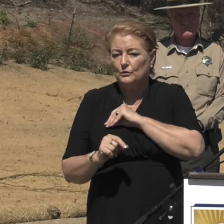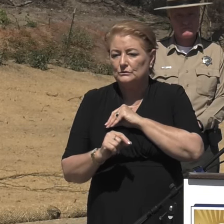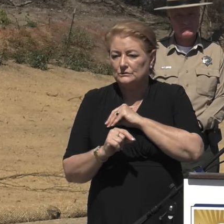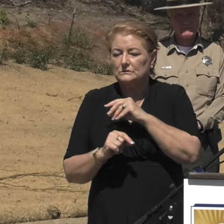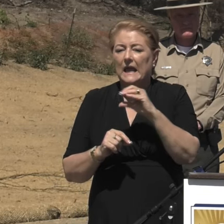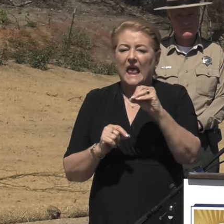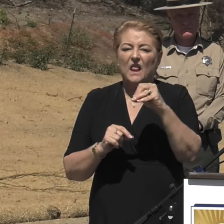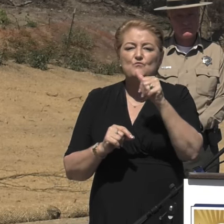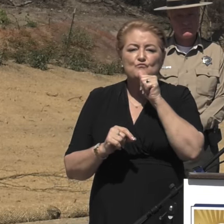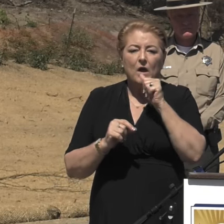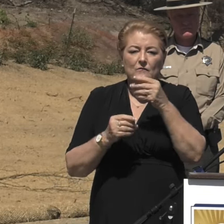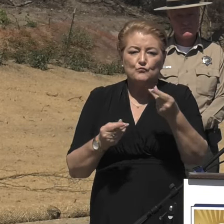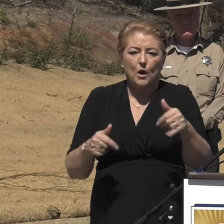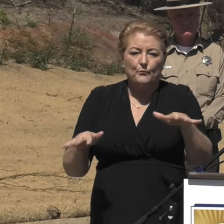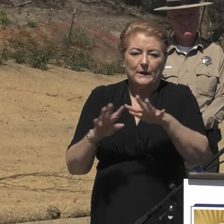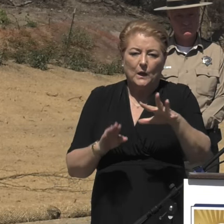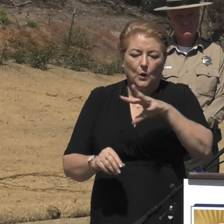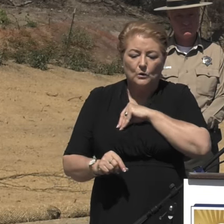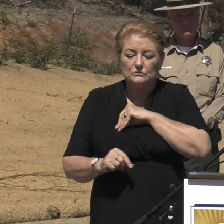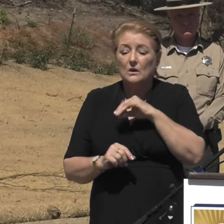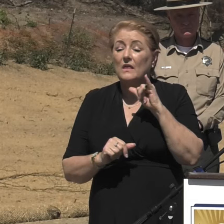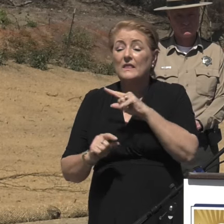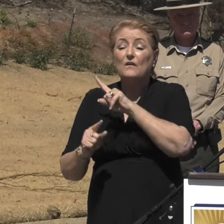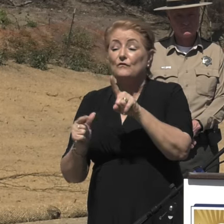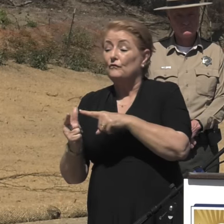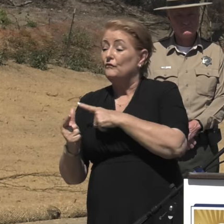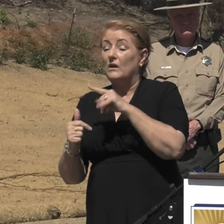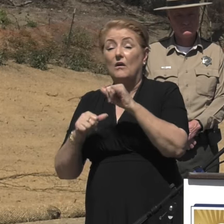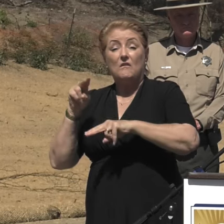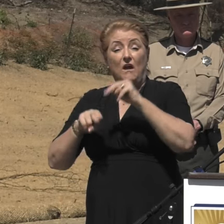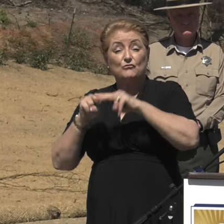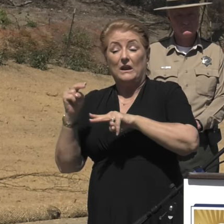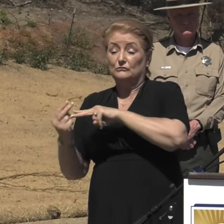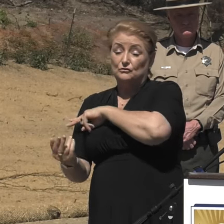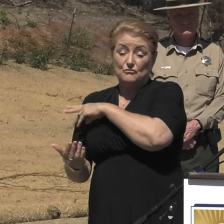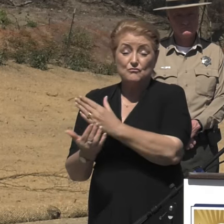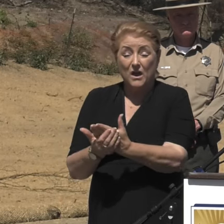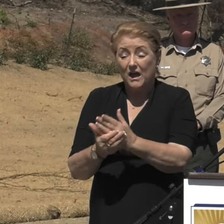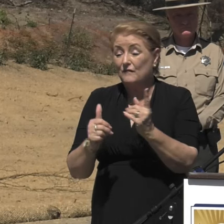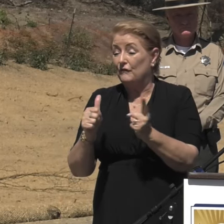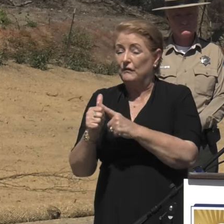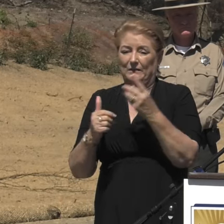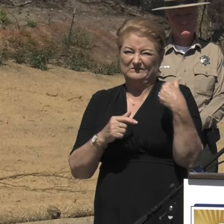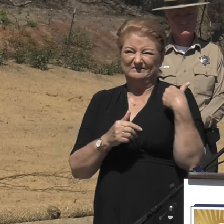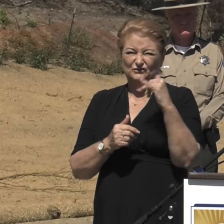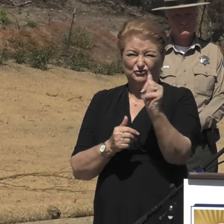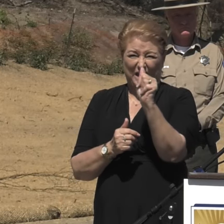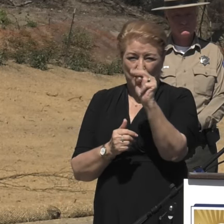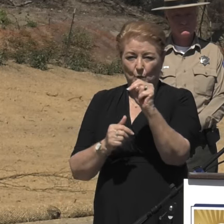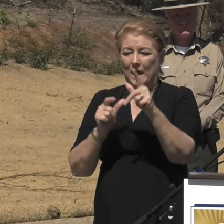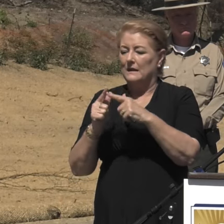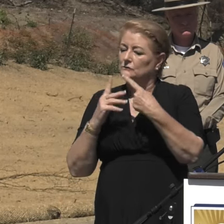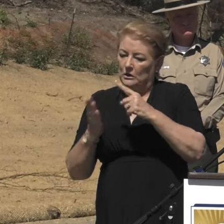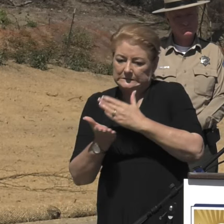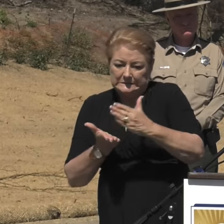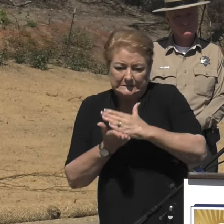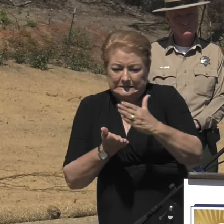Cal Recycle contractors first arrived in January, and began the first steps in the debris removal process.